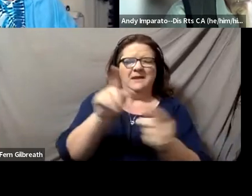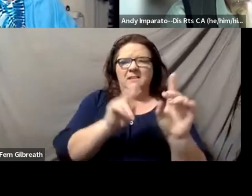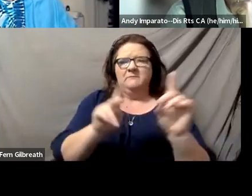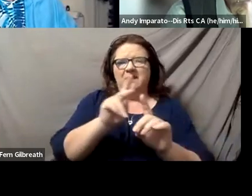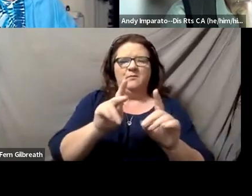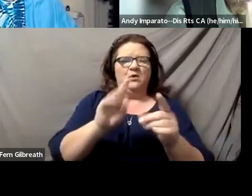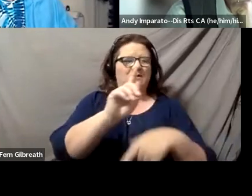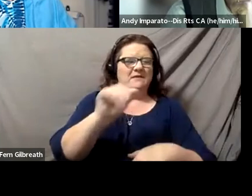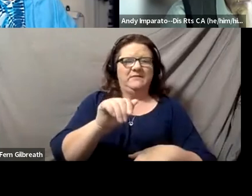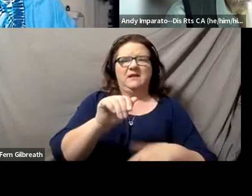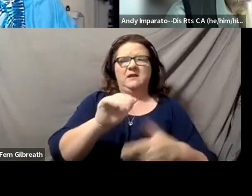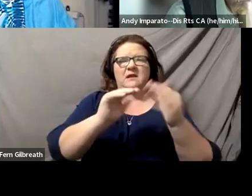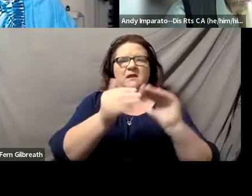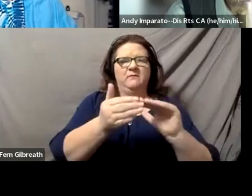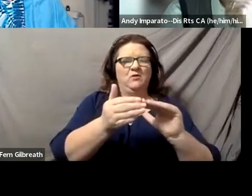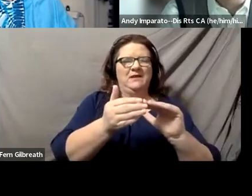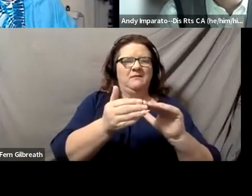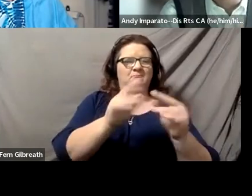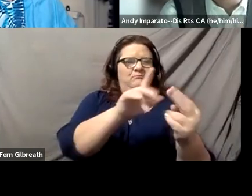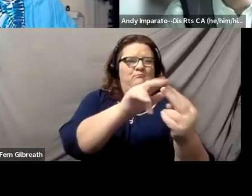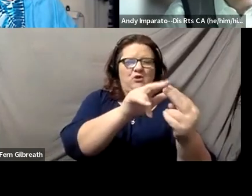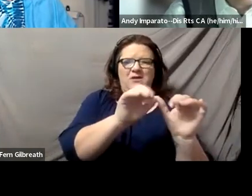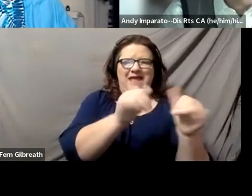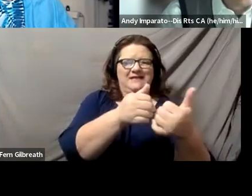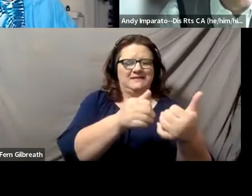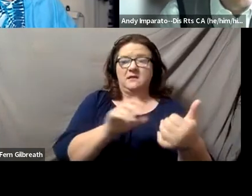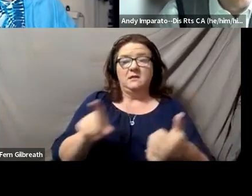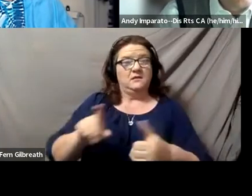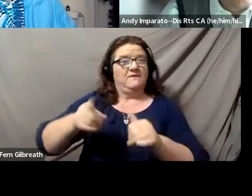where we're partnering for the course, they said one of the first things they learned was